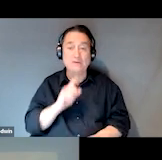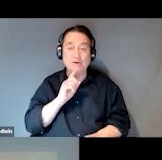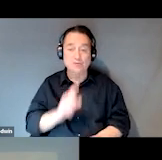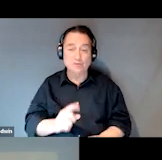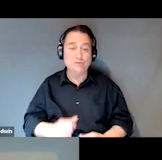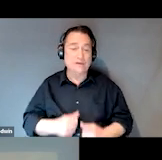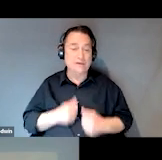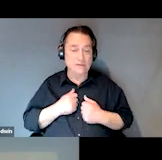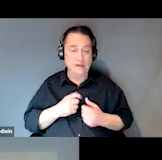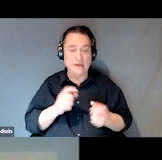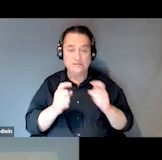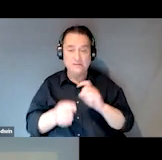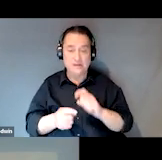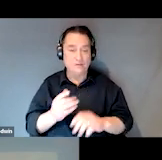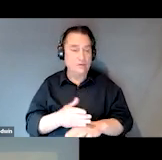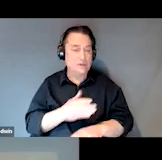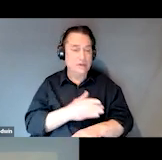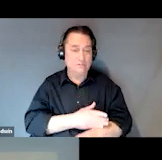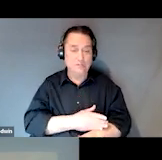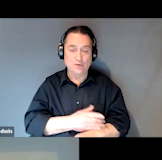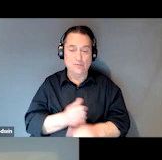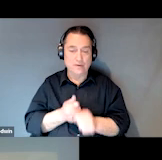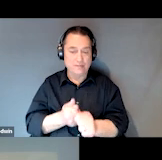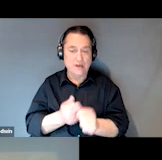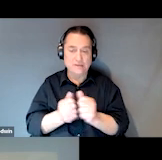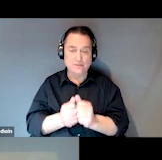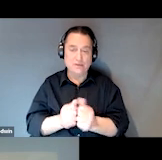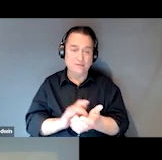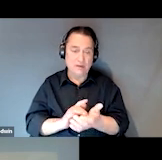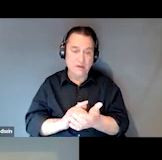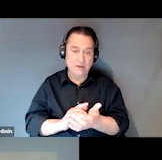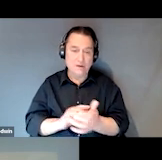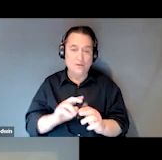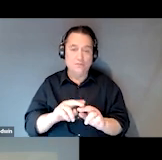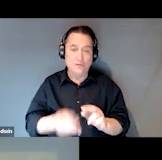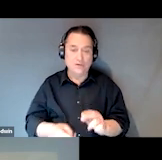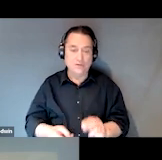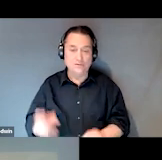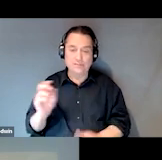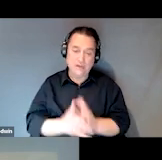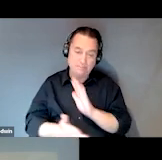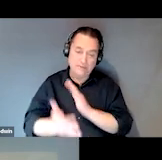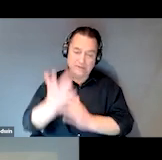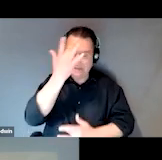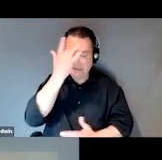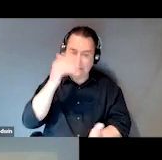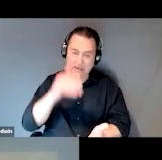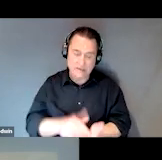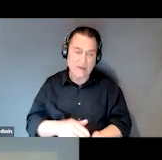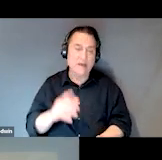as it can improve medication adherence, reduce relapses, which can ultimately help reduce repeated episodes